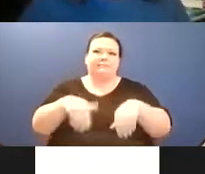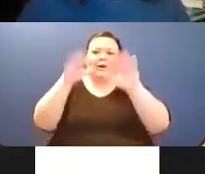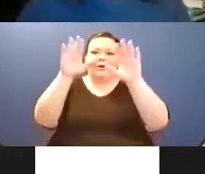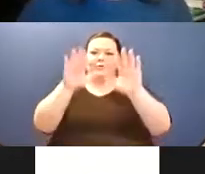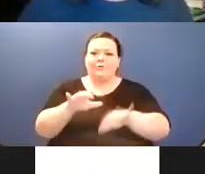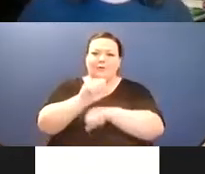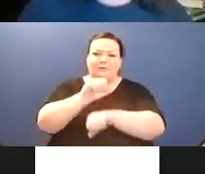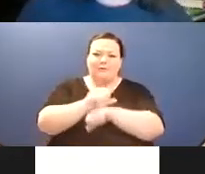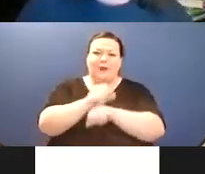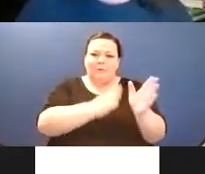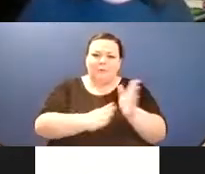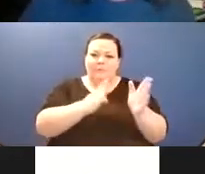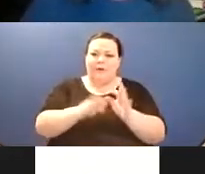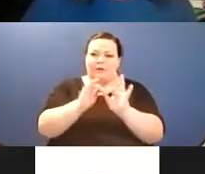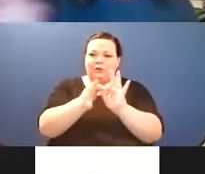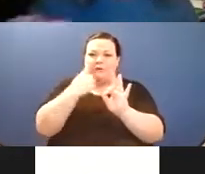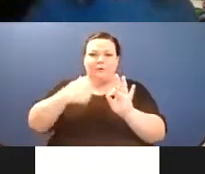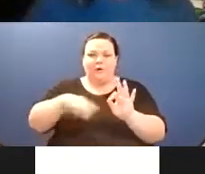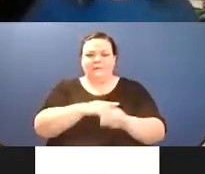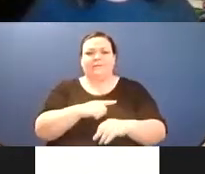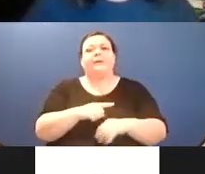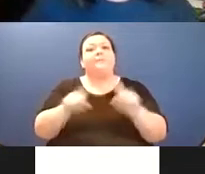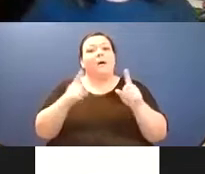opening readers who again are going to read one poem each in rapid succession